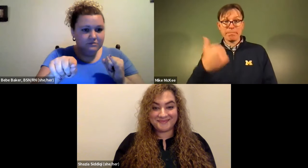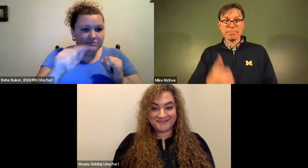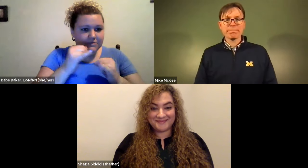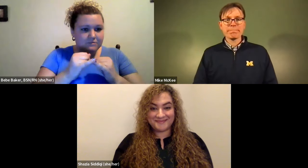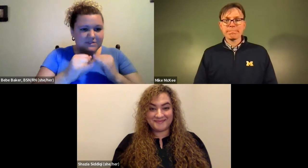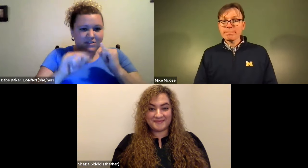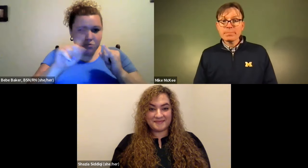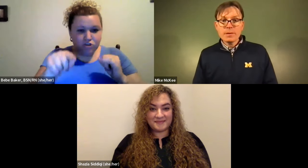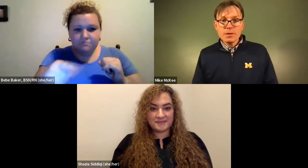James Cech: So yeah.